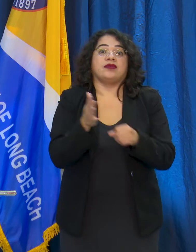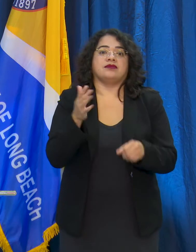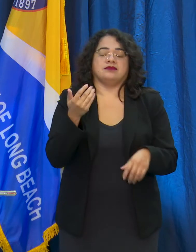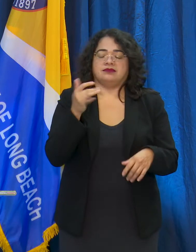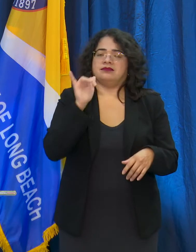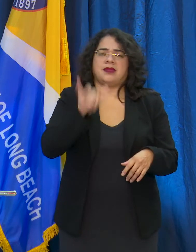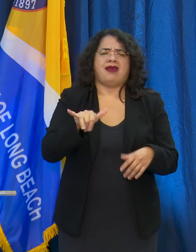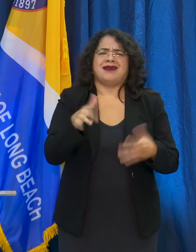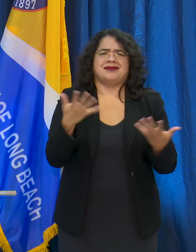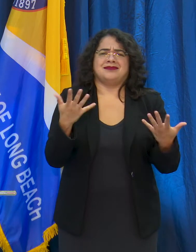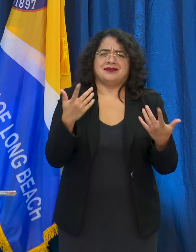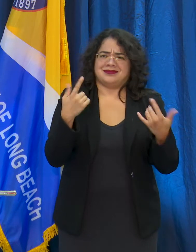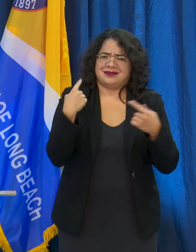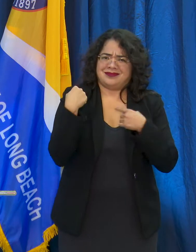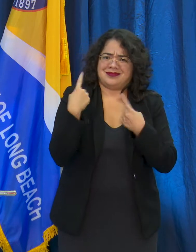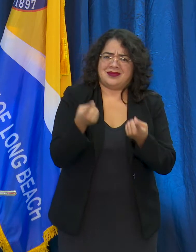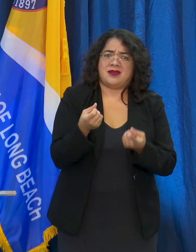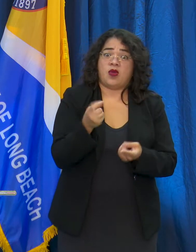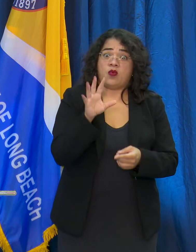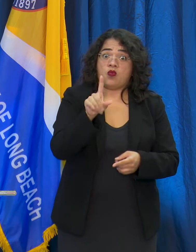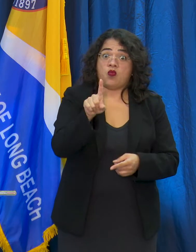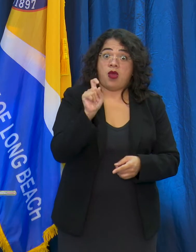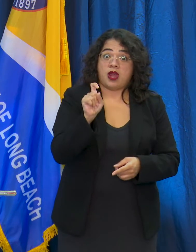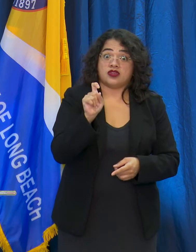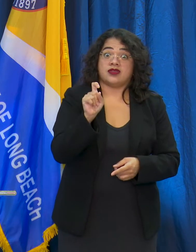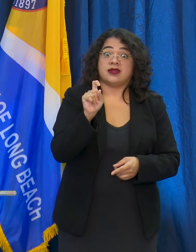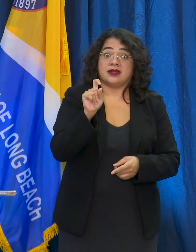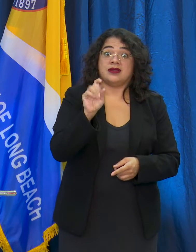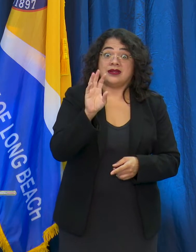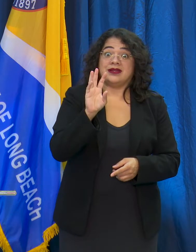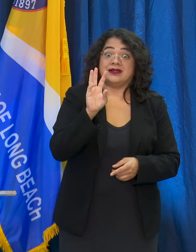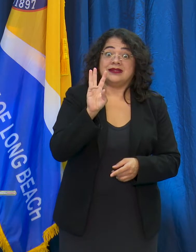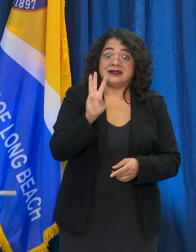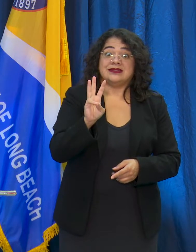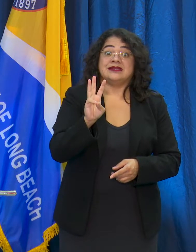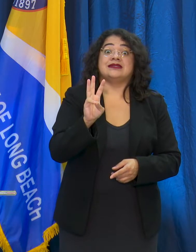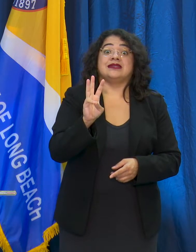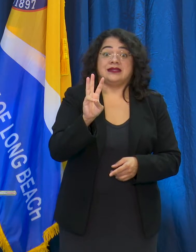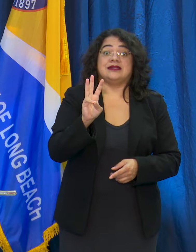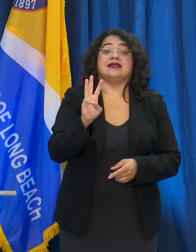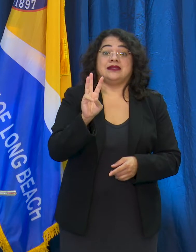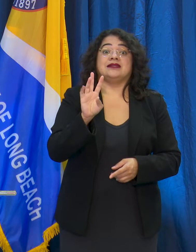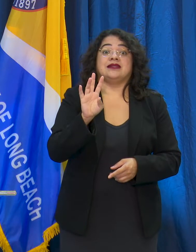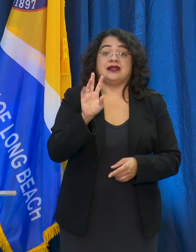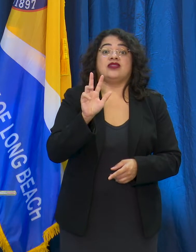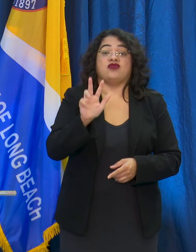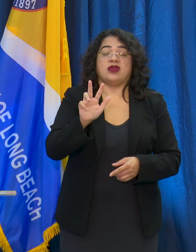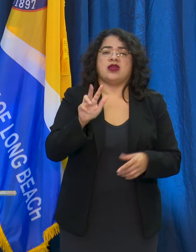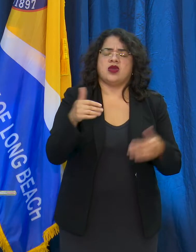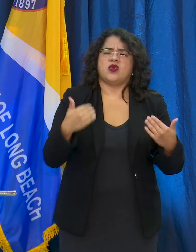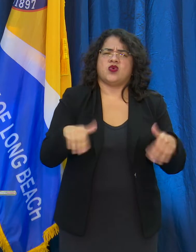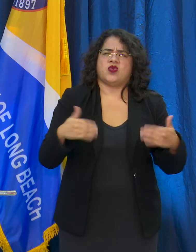what we are fighting is real, and what we're asking you to do is real because it's the only way that we can stop the deaths and the